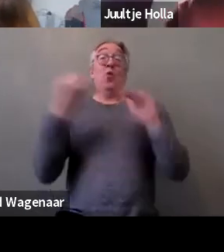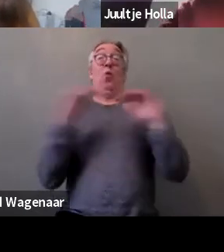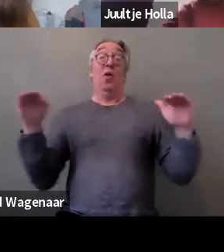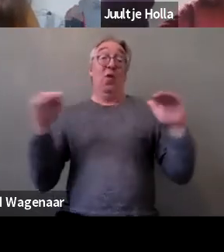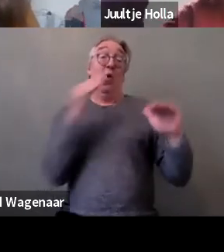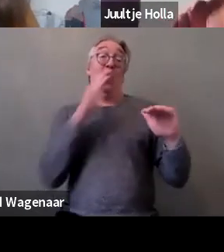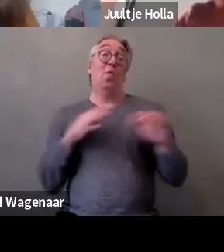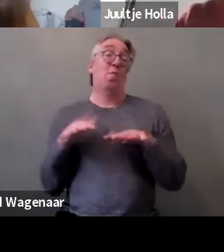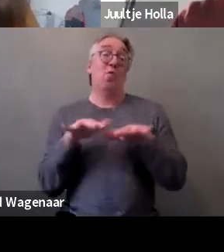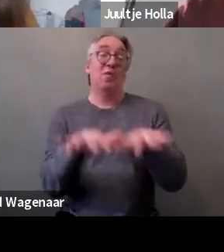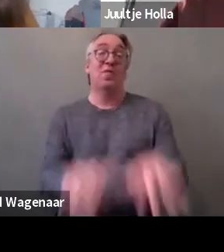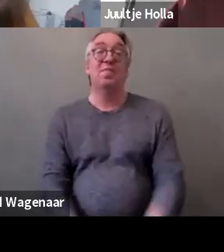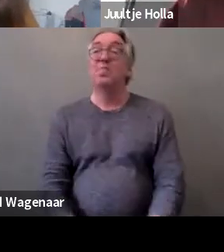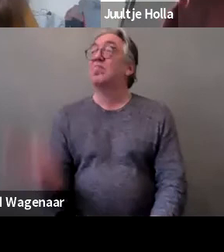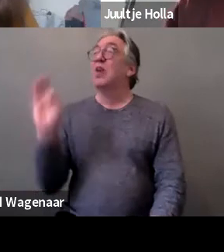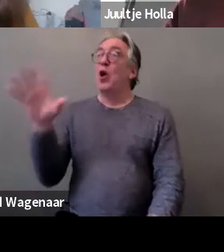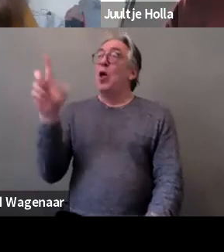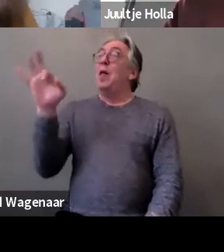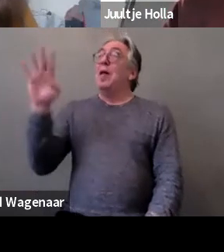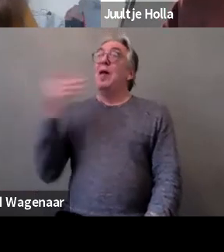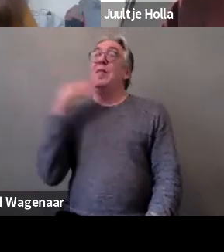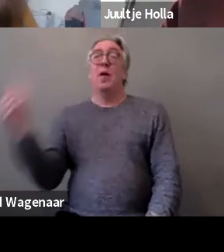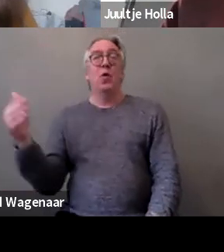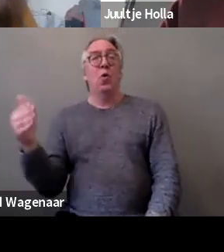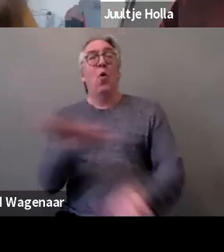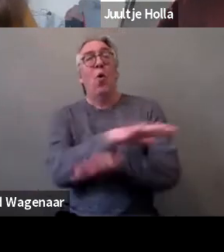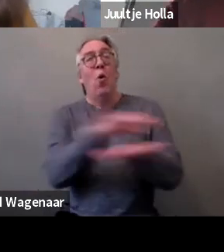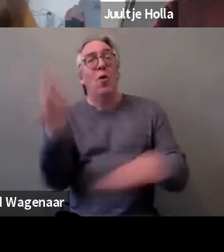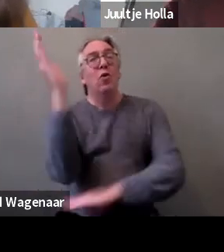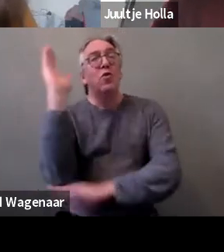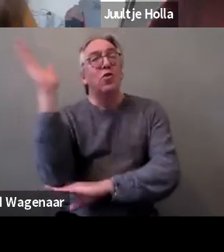Thank you, Claire, thank you to all the speakers of the second panel.